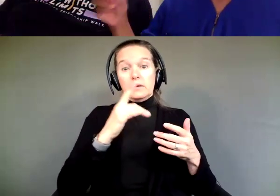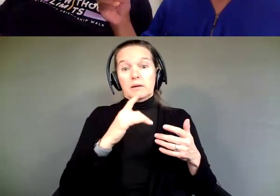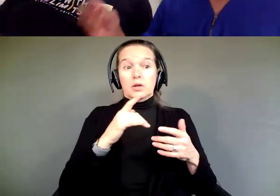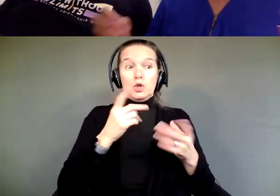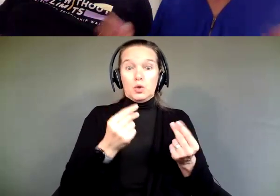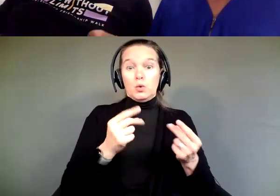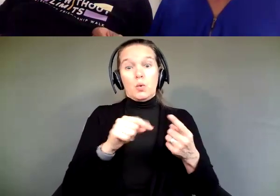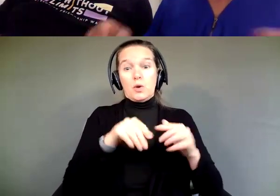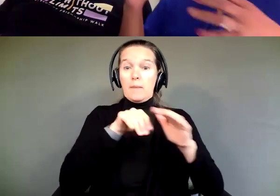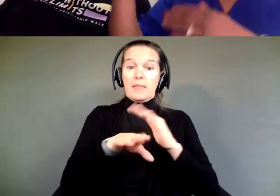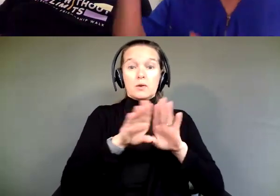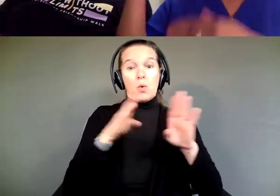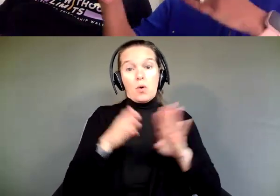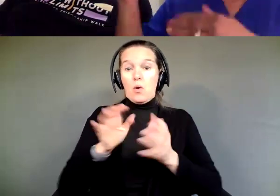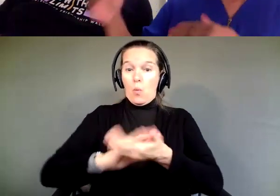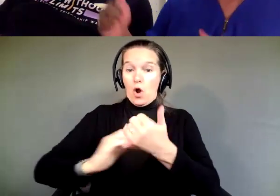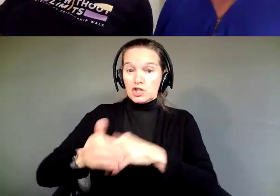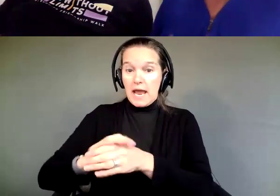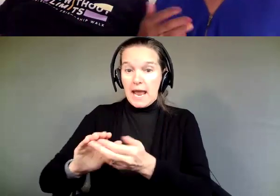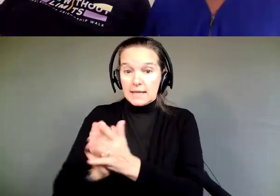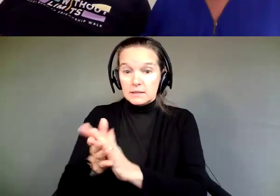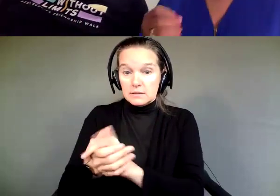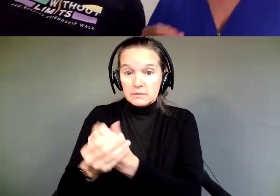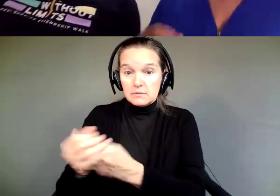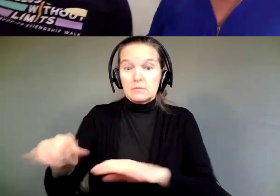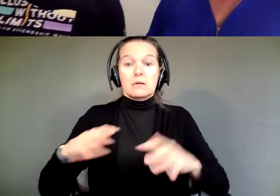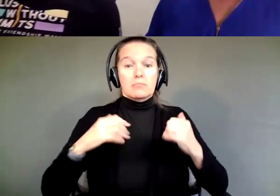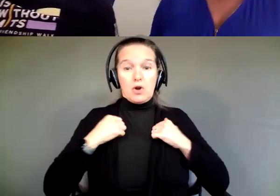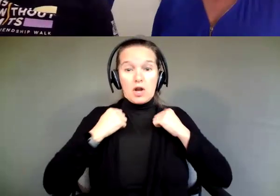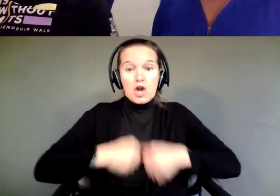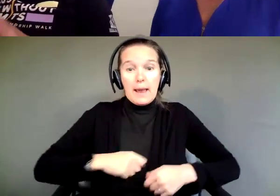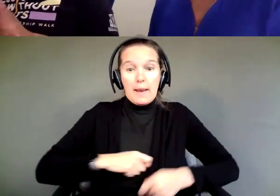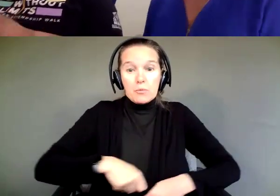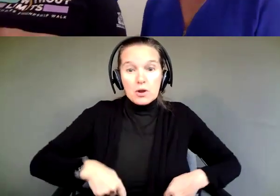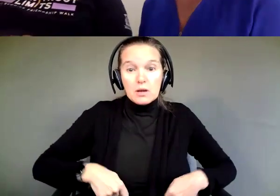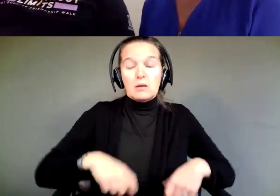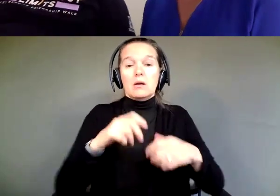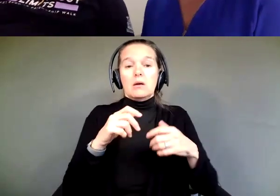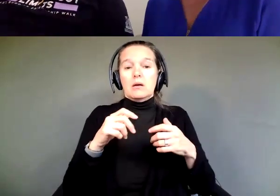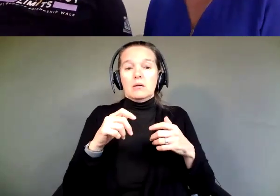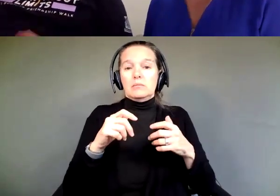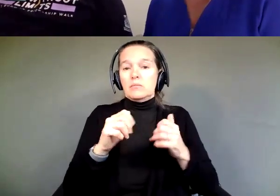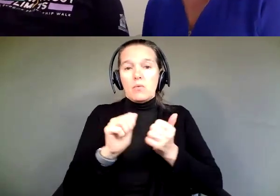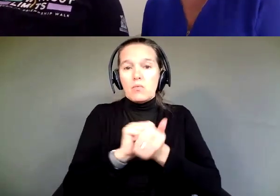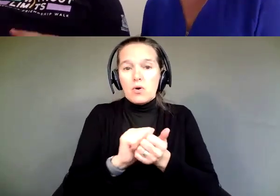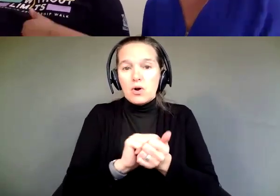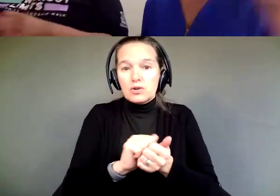this is how you put your apron on, this is how you layer the pudding. Very detail specific things, visual supports that really help him.